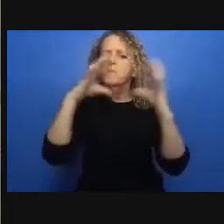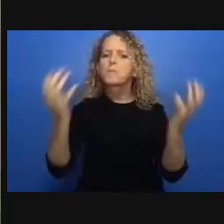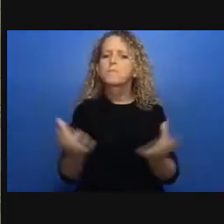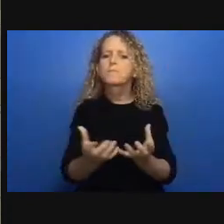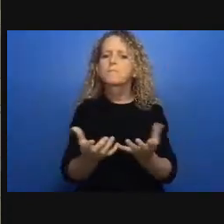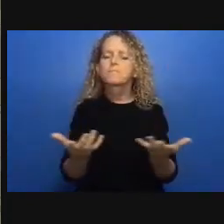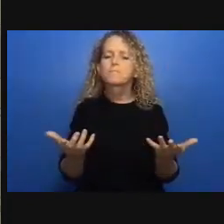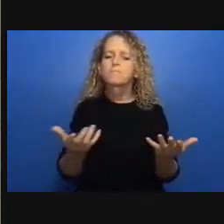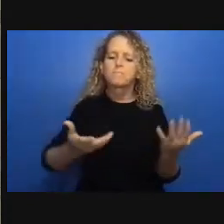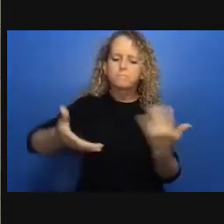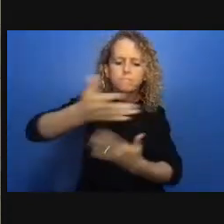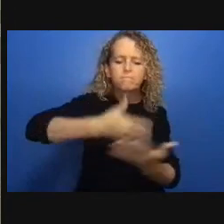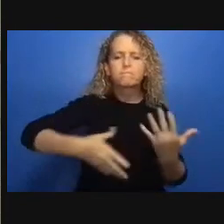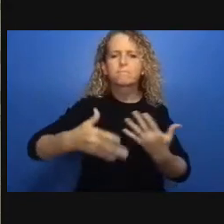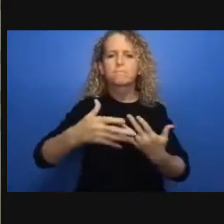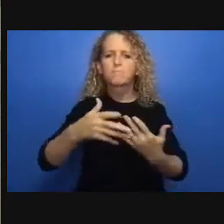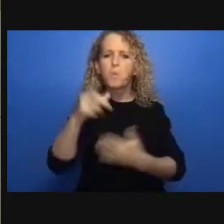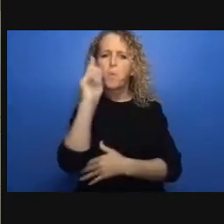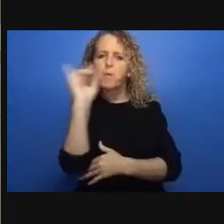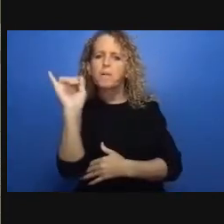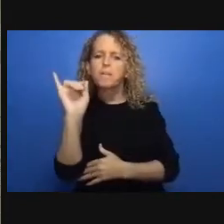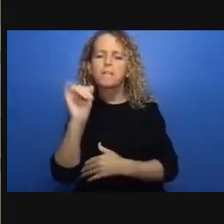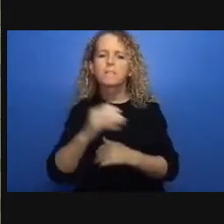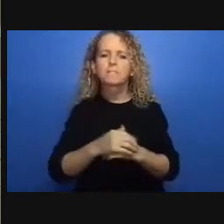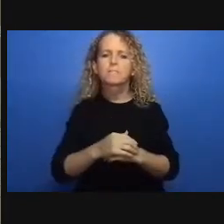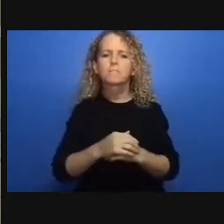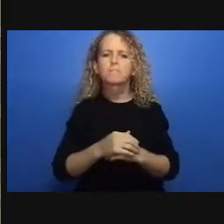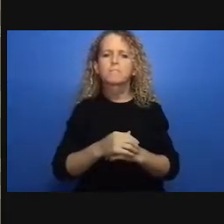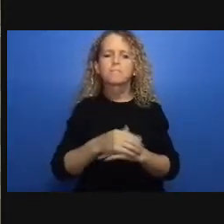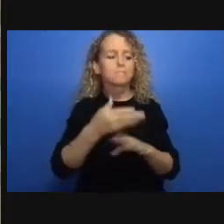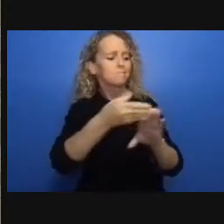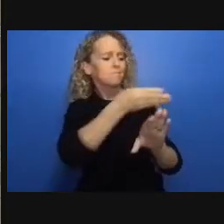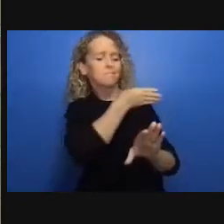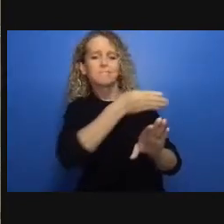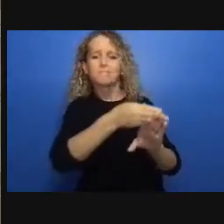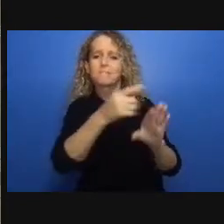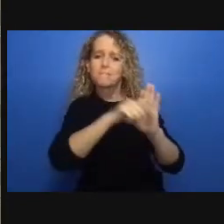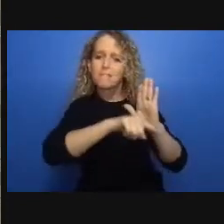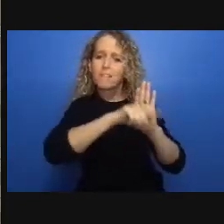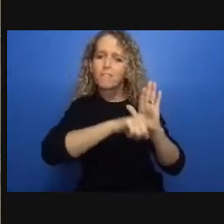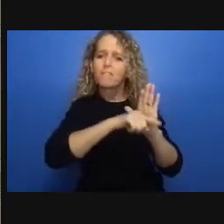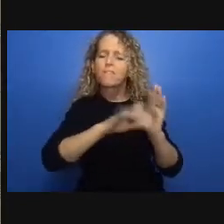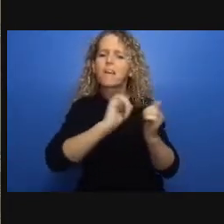support organizations and experts civil societies that provide education and community support for